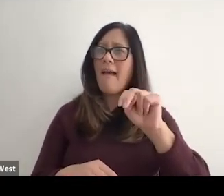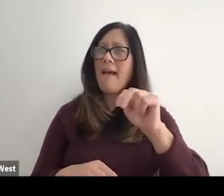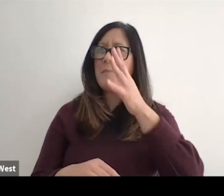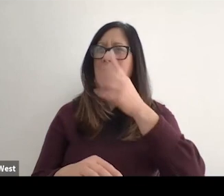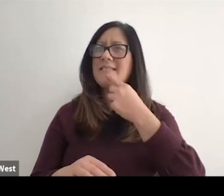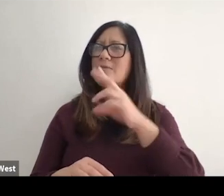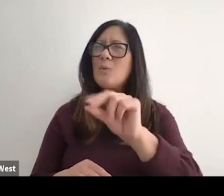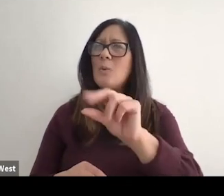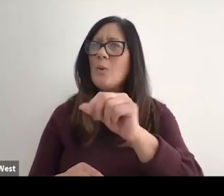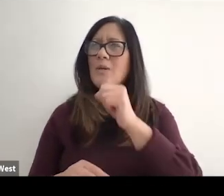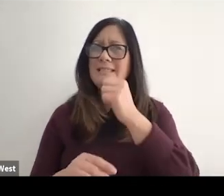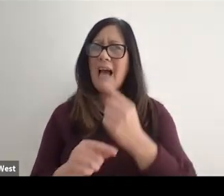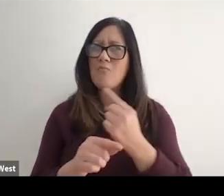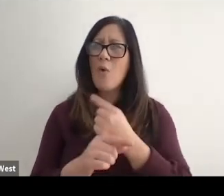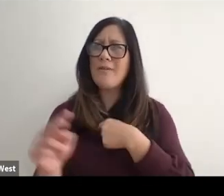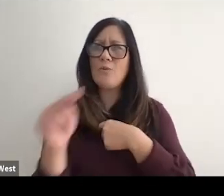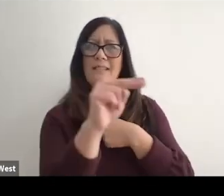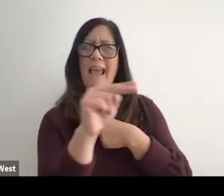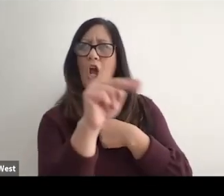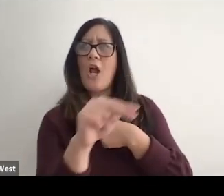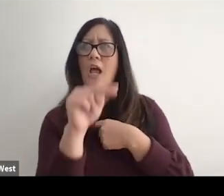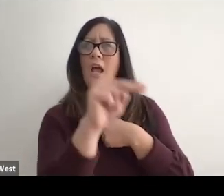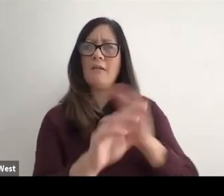I'll know it's impolite to stare, get them away from there.